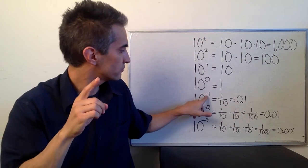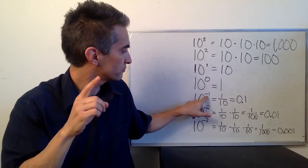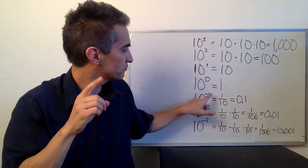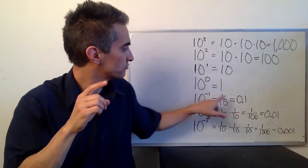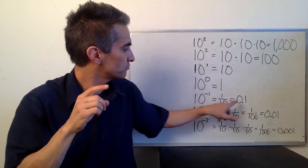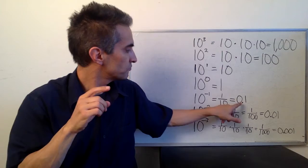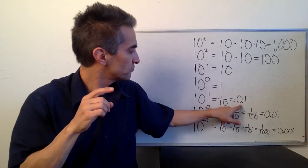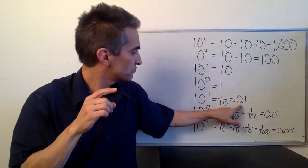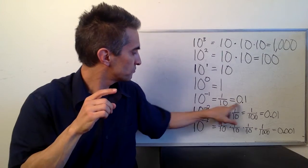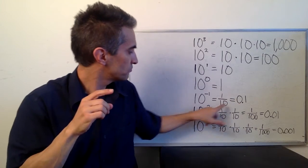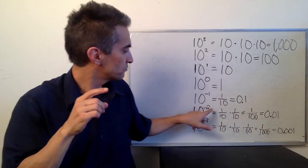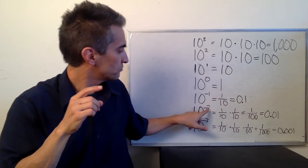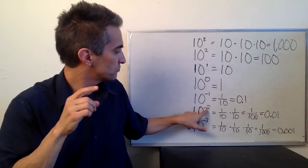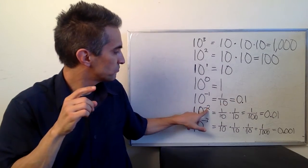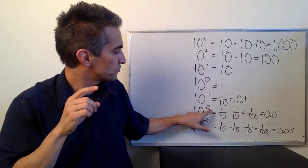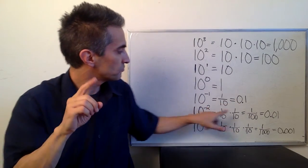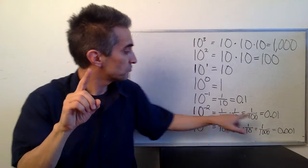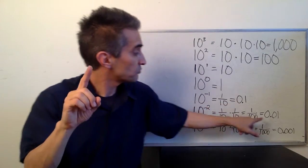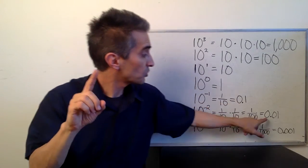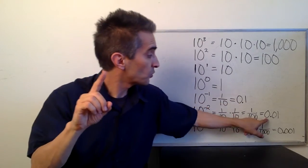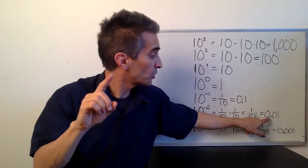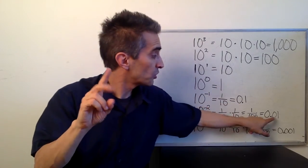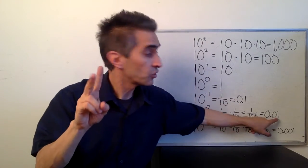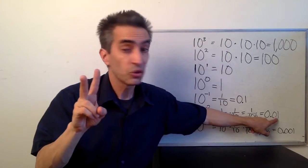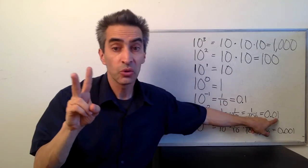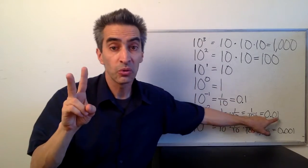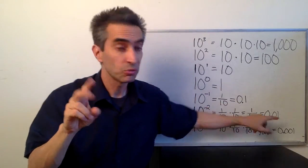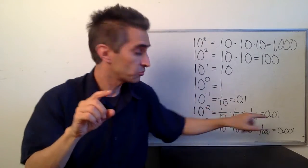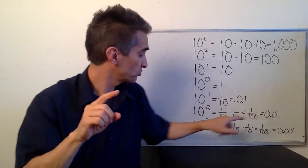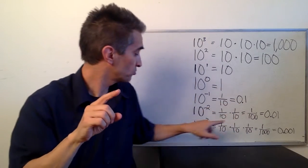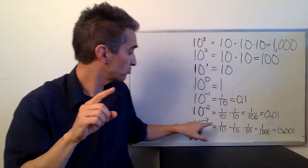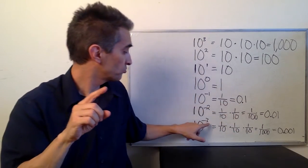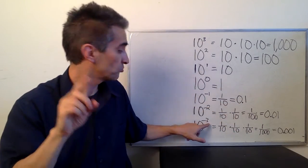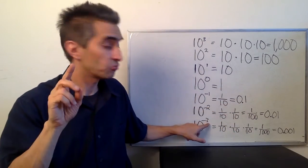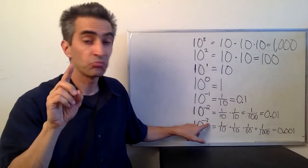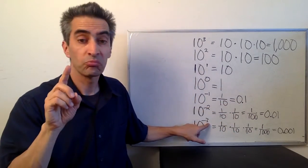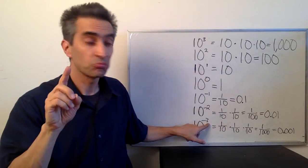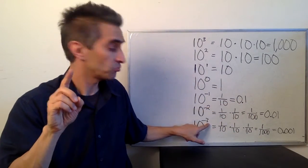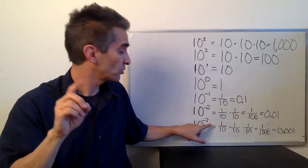10 to the -1 we add a zero before the 1 . 10 to the -2 we add two zeros before the one.